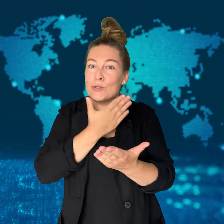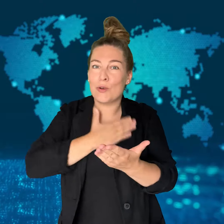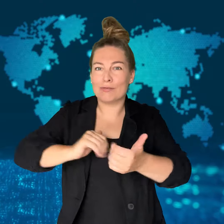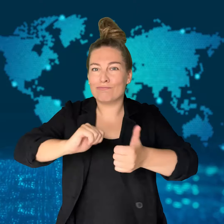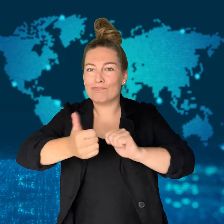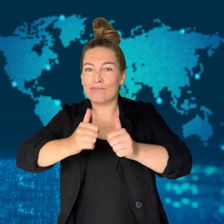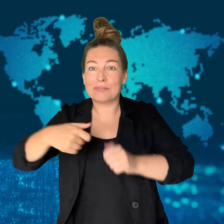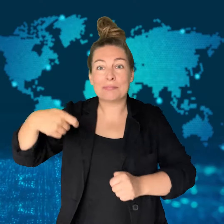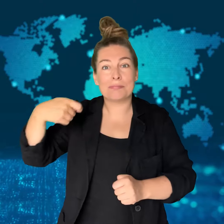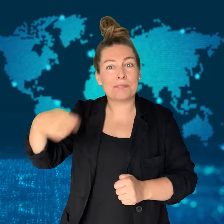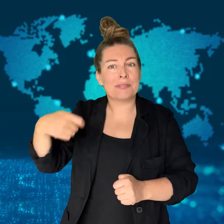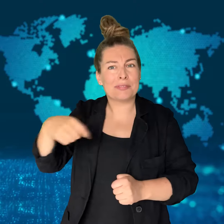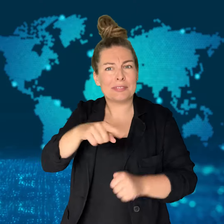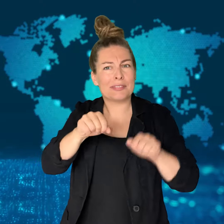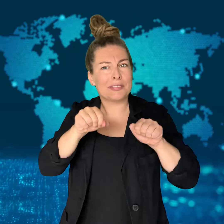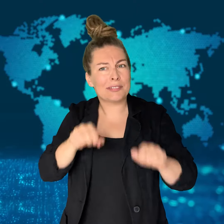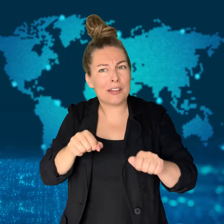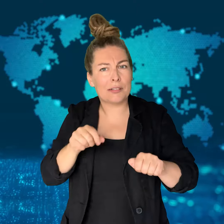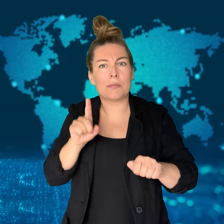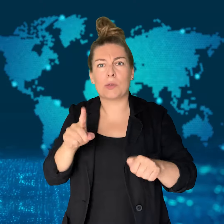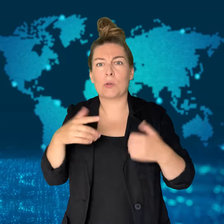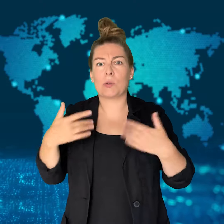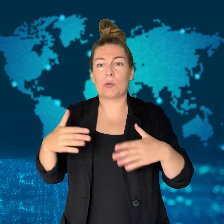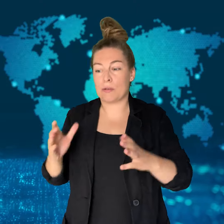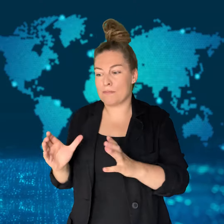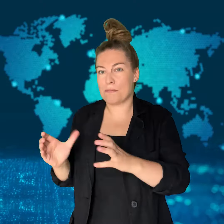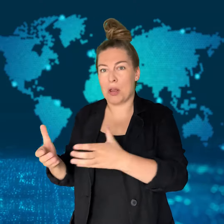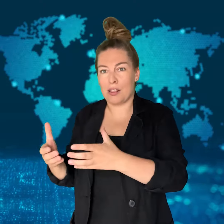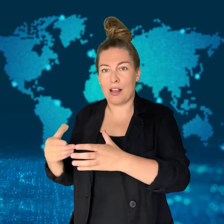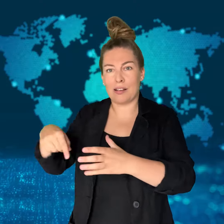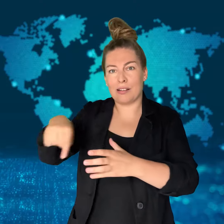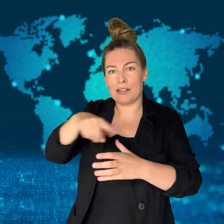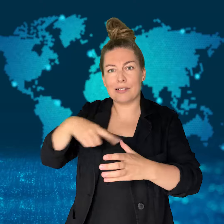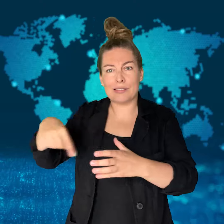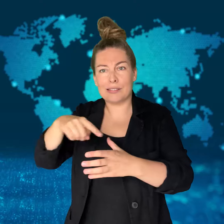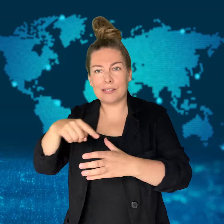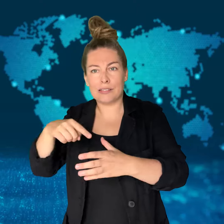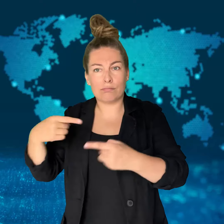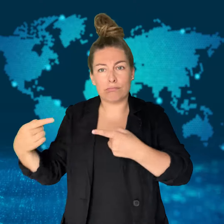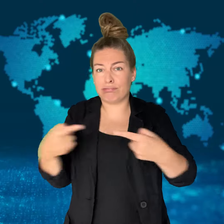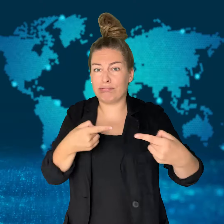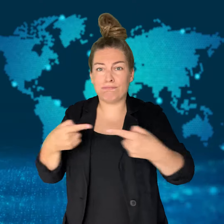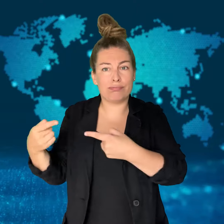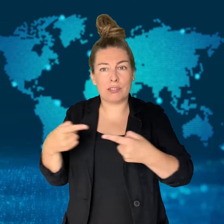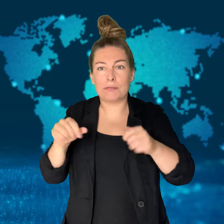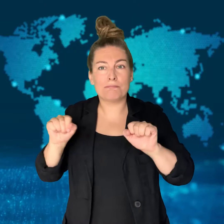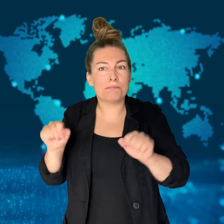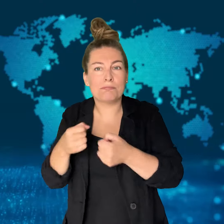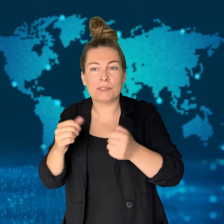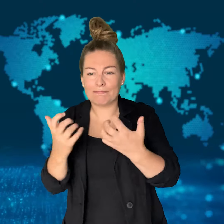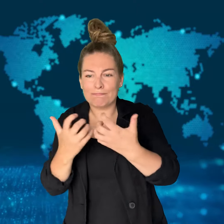The party has been divided on what to do since that debate - continuing to